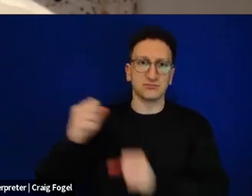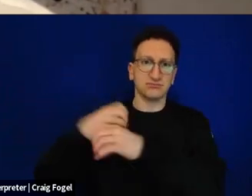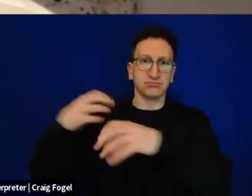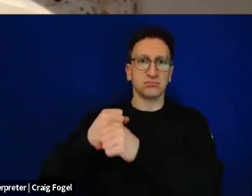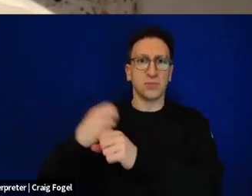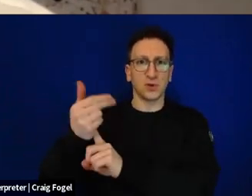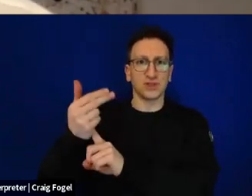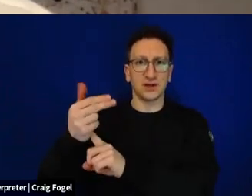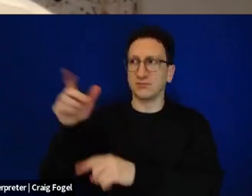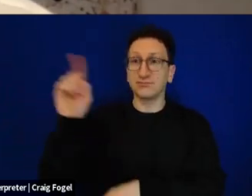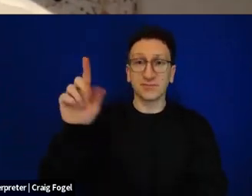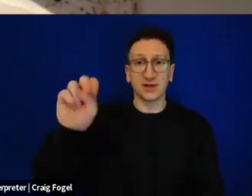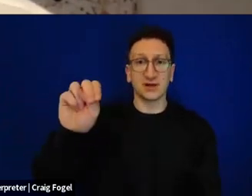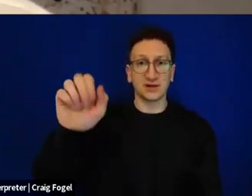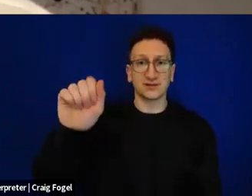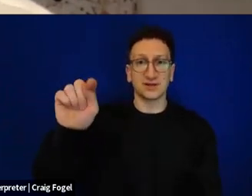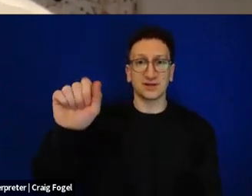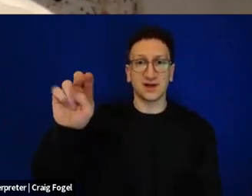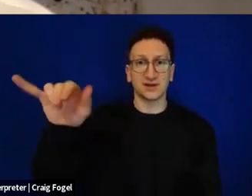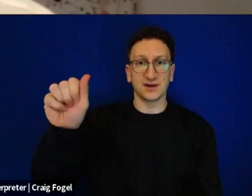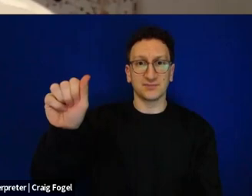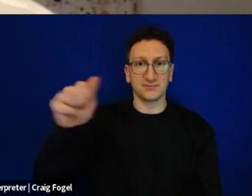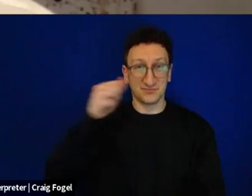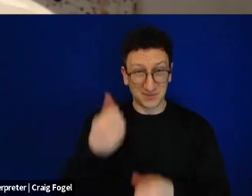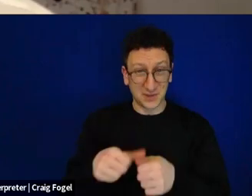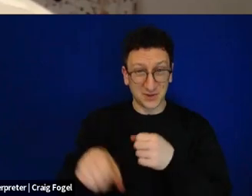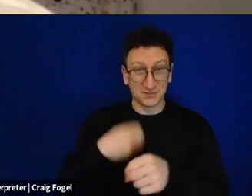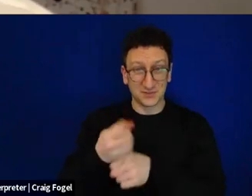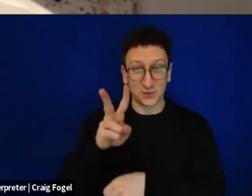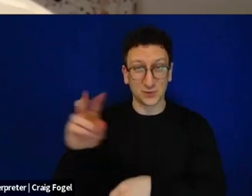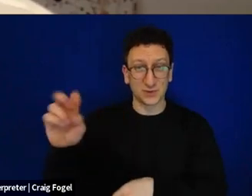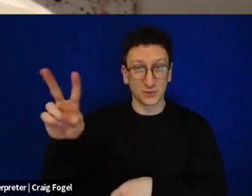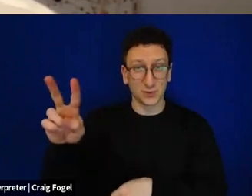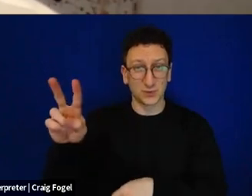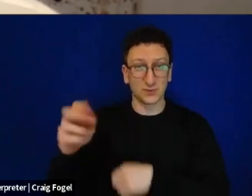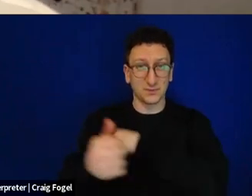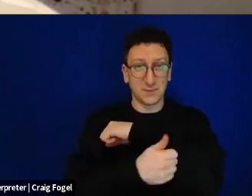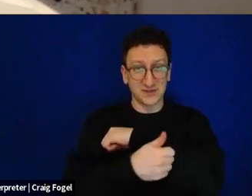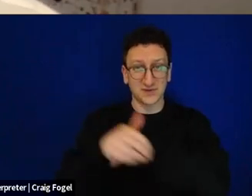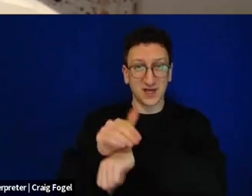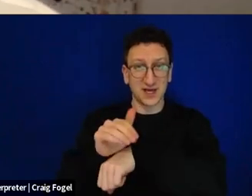And you might remember where you were in 2002 during that Seder.